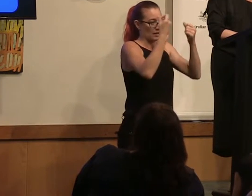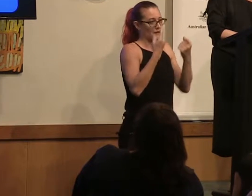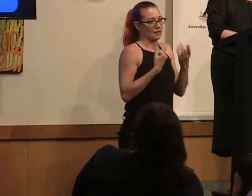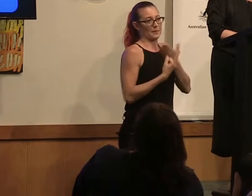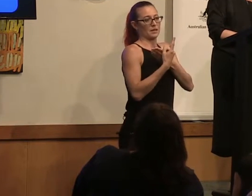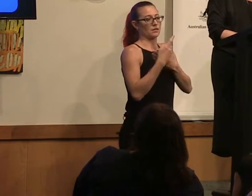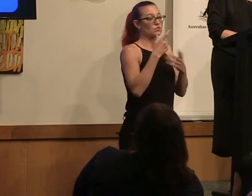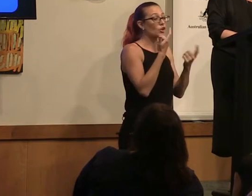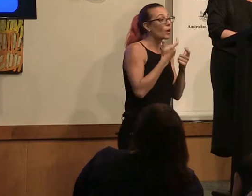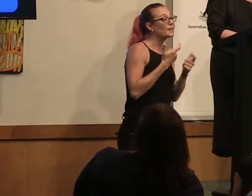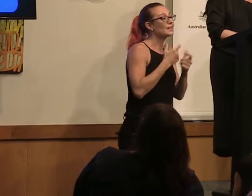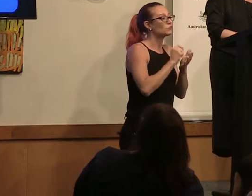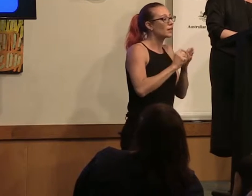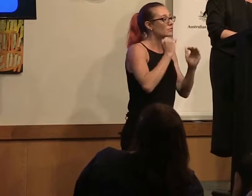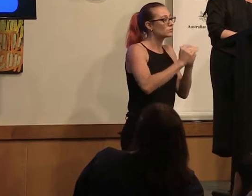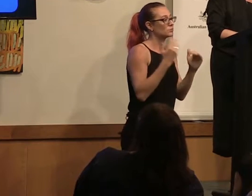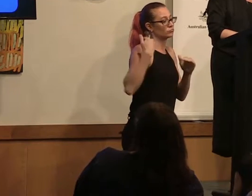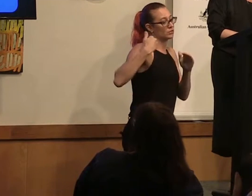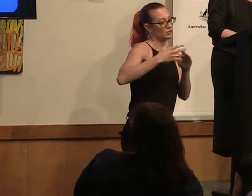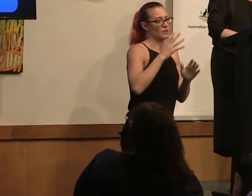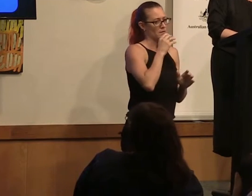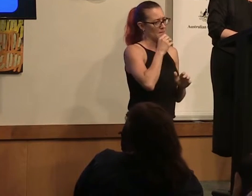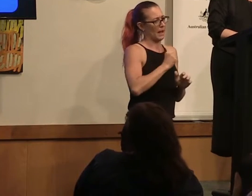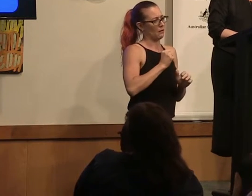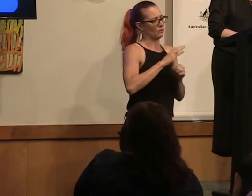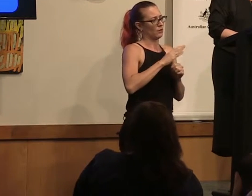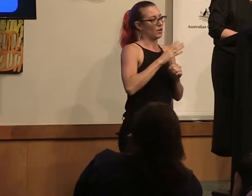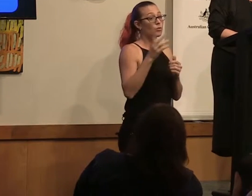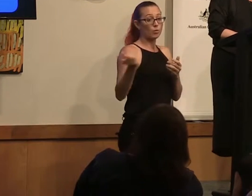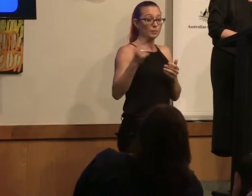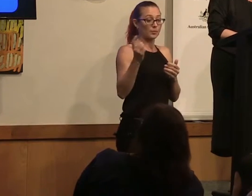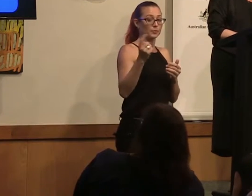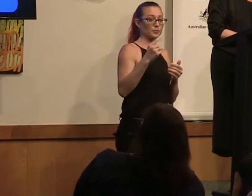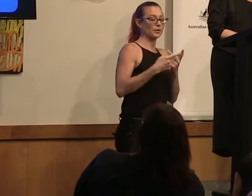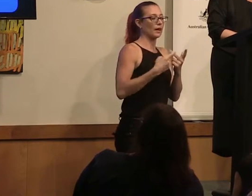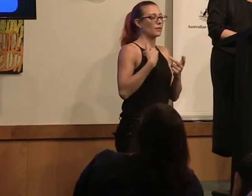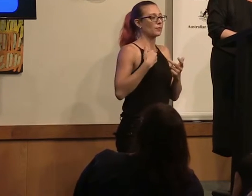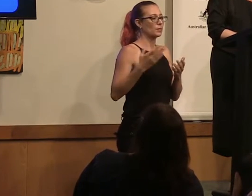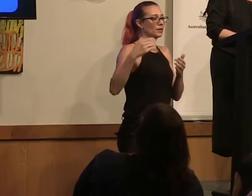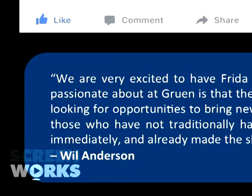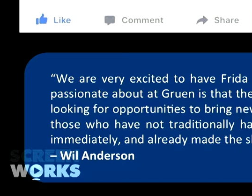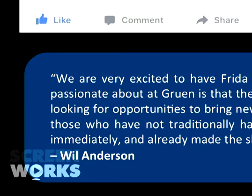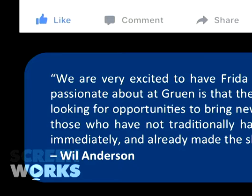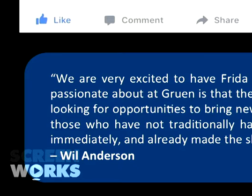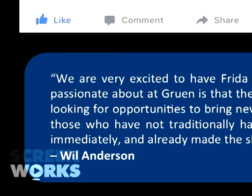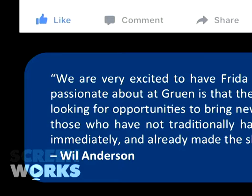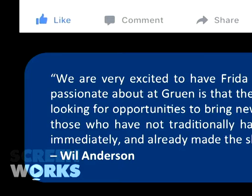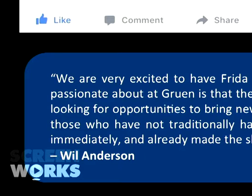Comedy writing rooms, traditionally very male. We've placed several female writers on shows. From stand-up comedian to stand